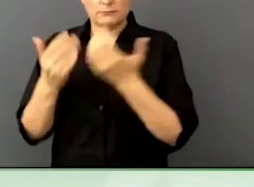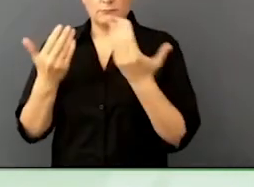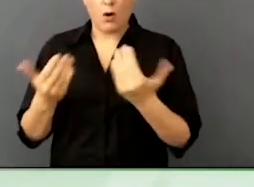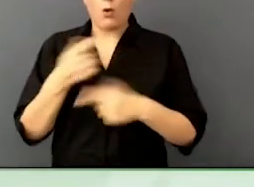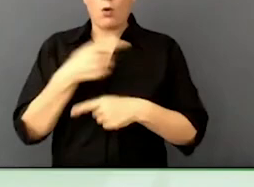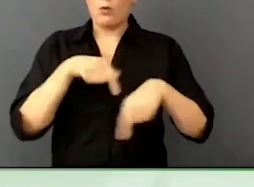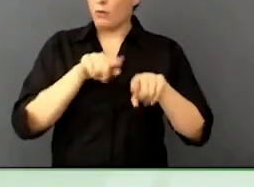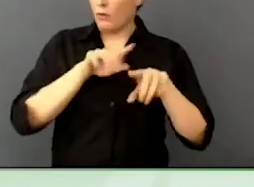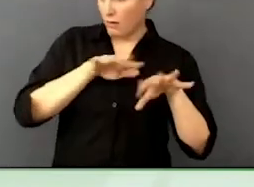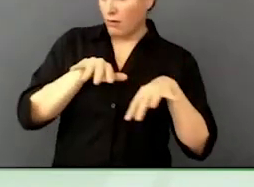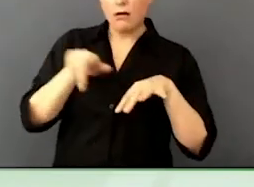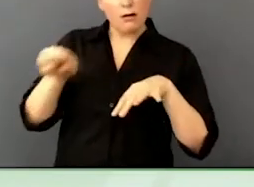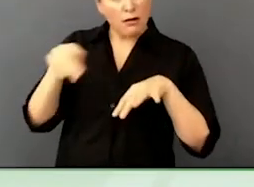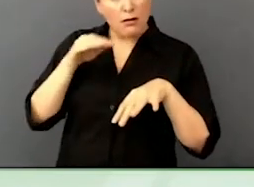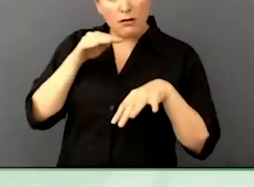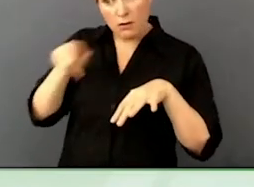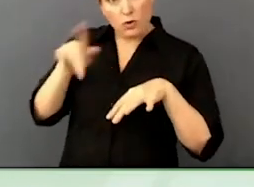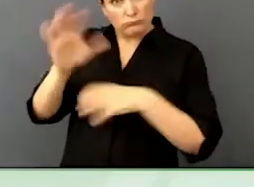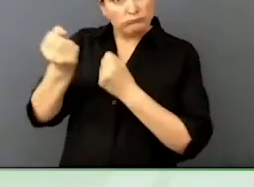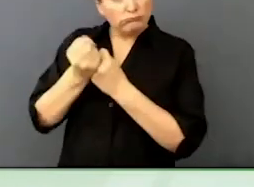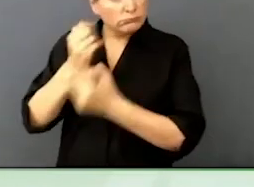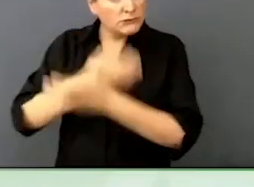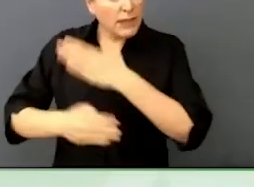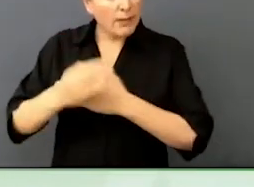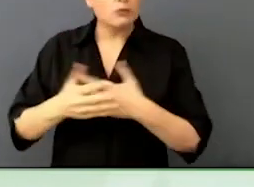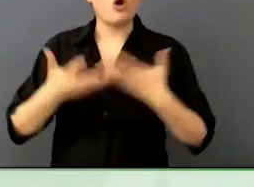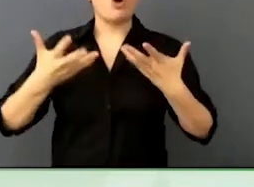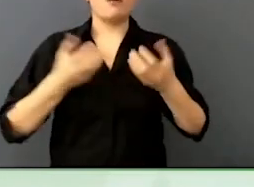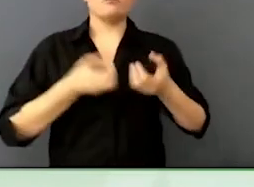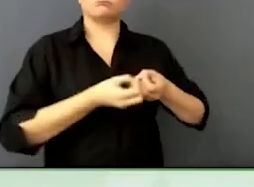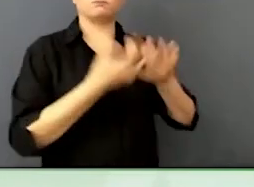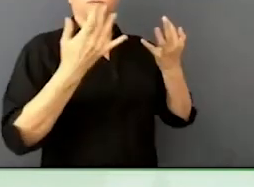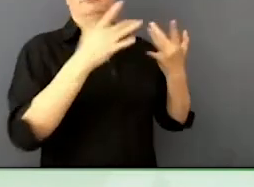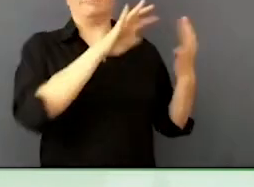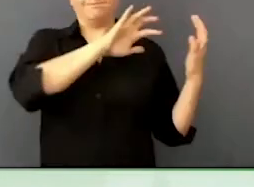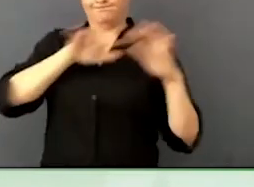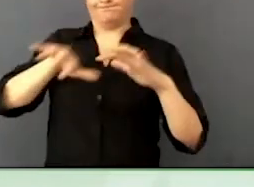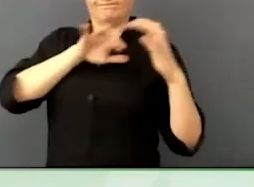So, for me, the point of this whole session once projects are not enough.